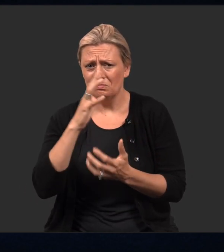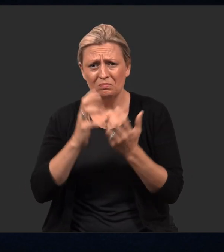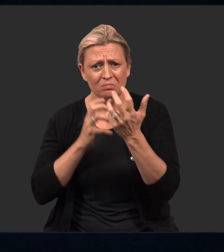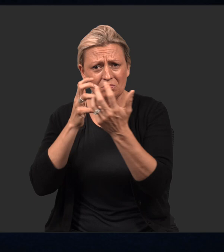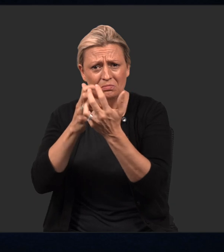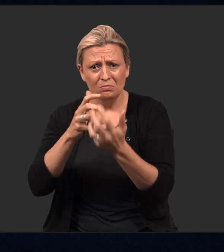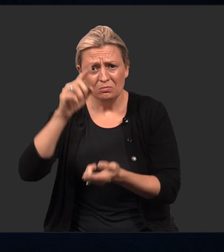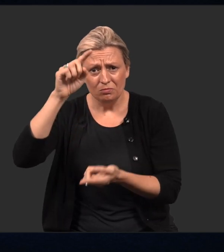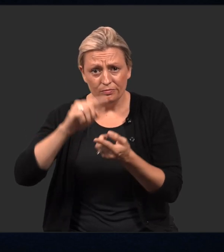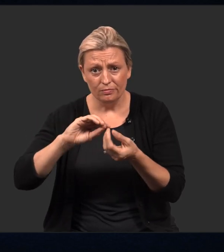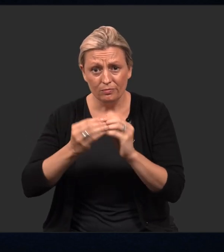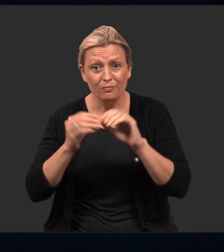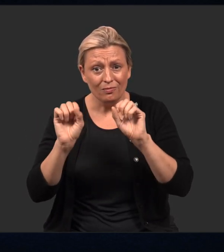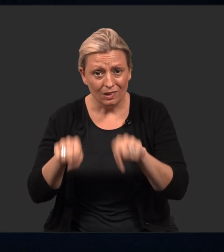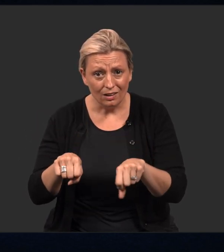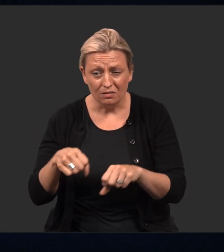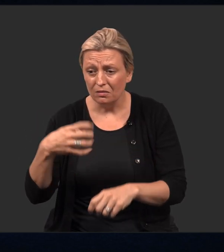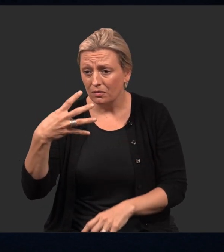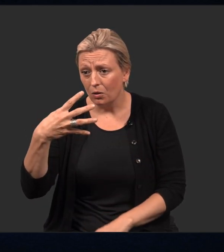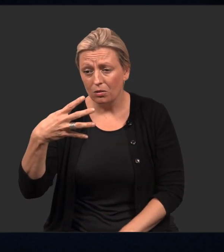you can adjust to accommodate your needs.